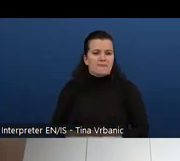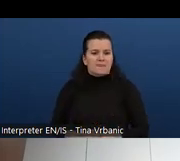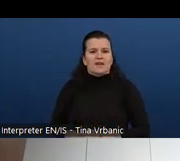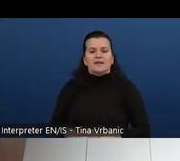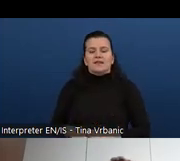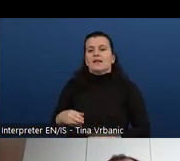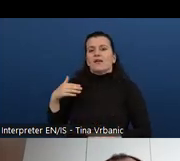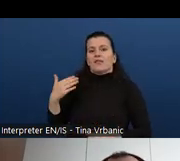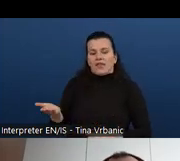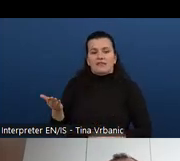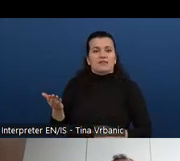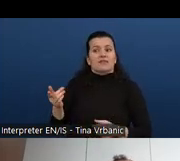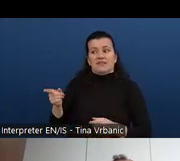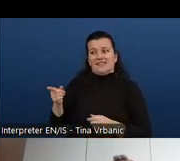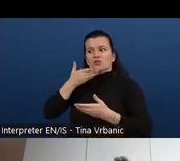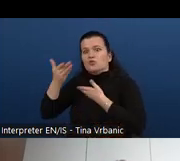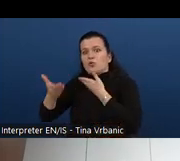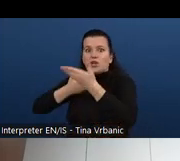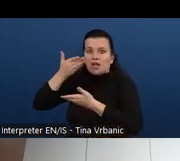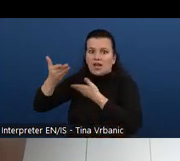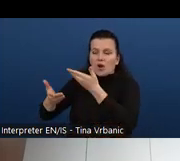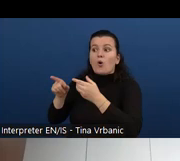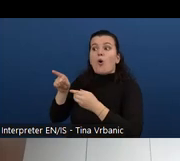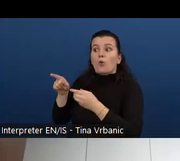the core components of accessibility.